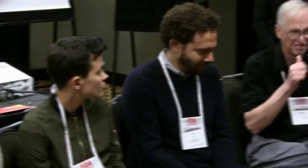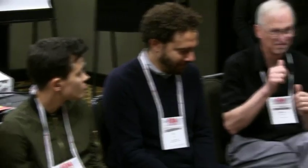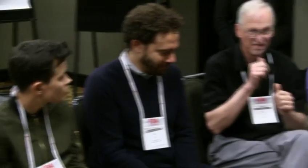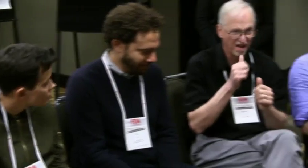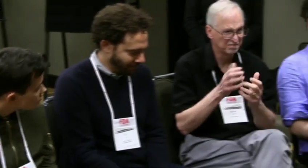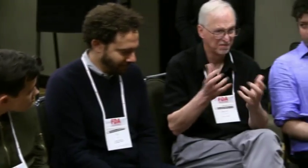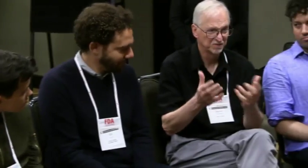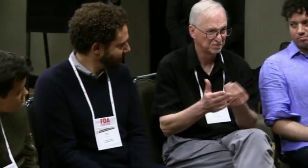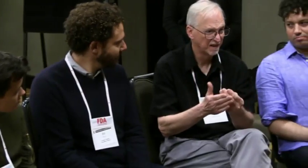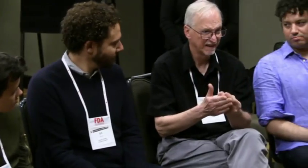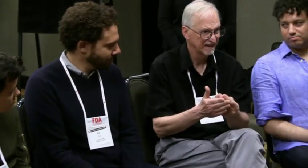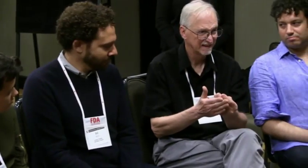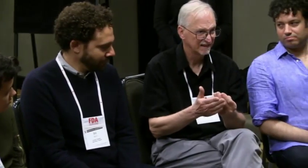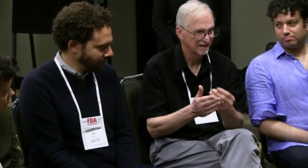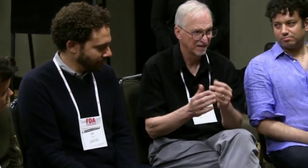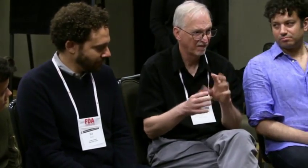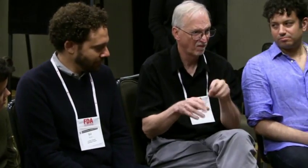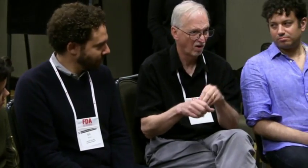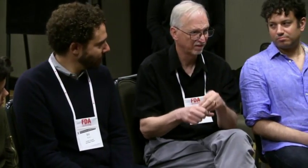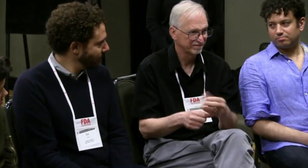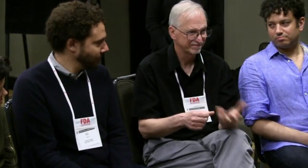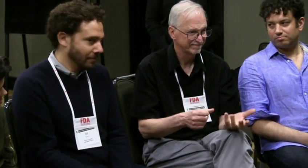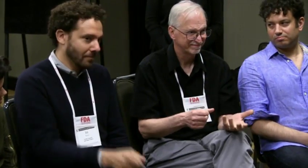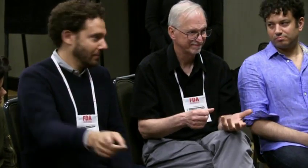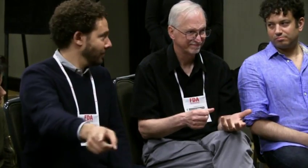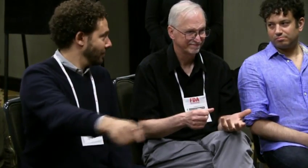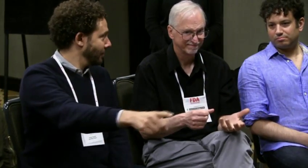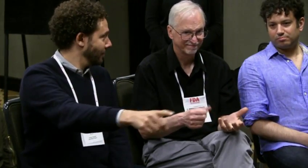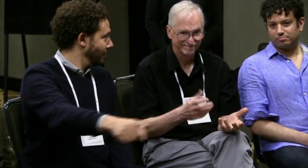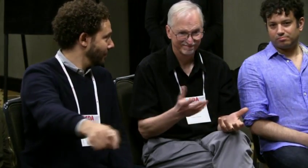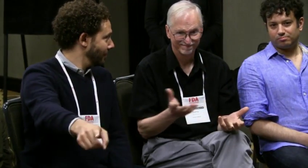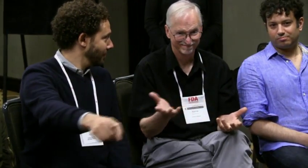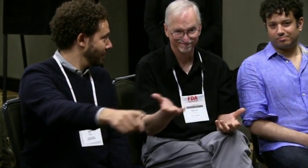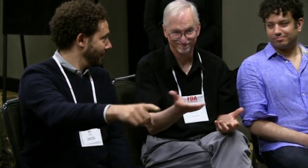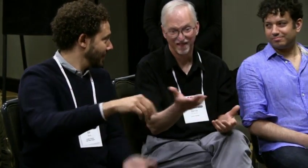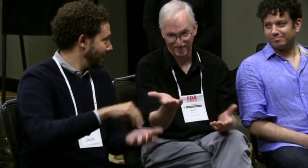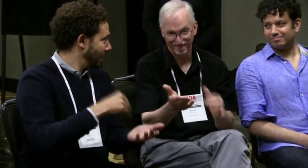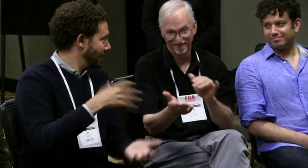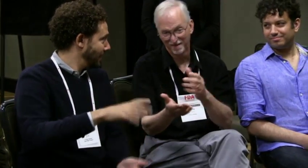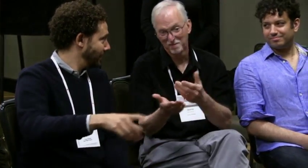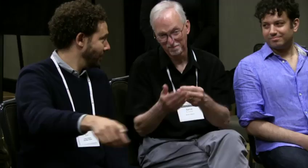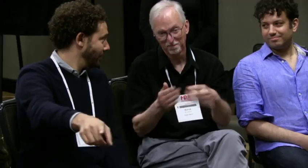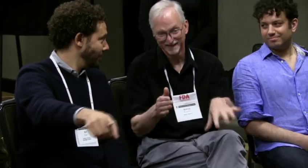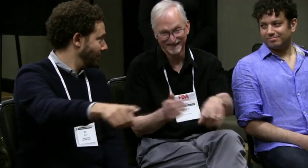right from the beginning. (translator) Yep, doesn't cost much money involved in those changes.